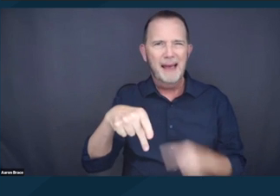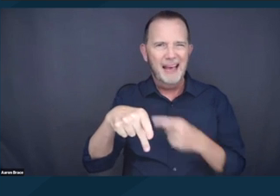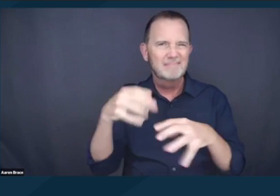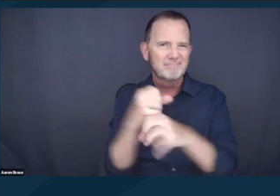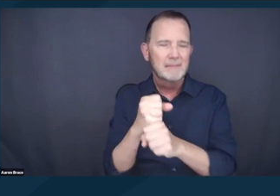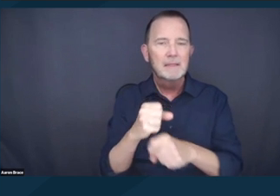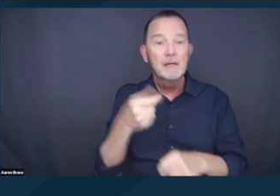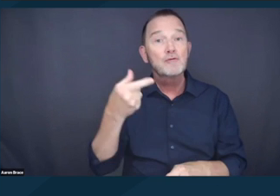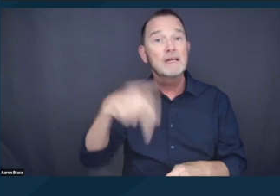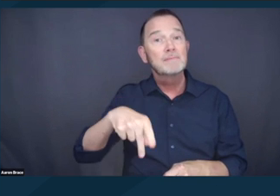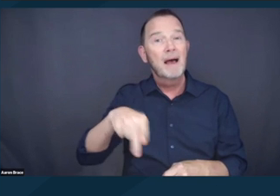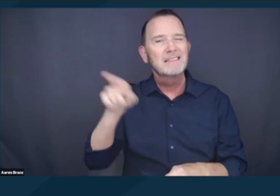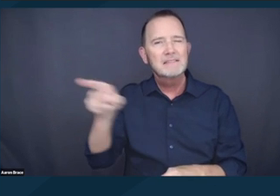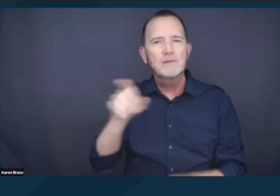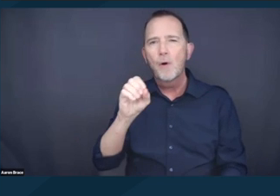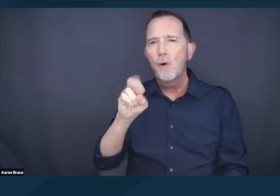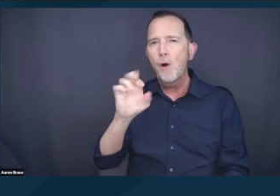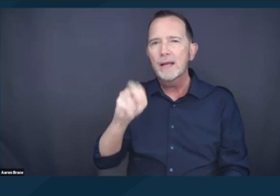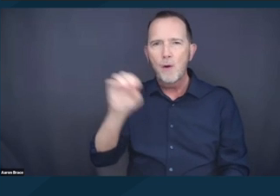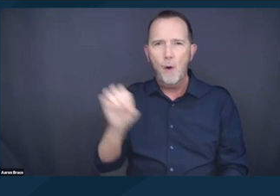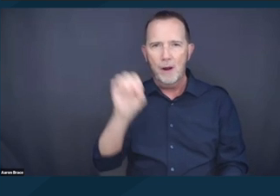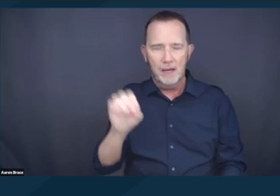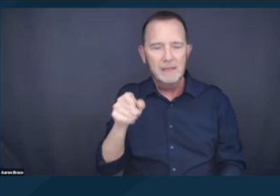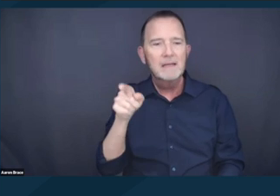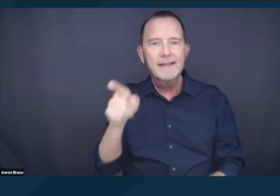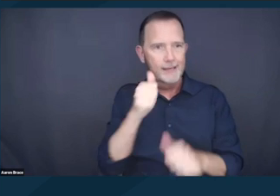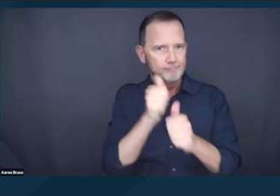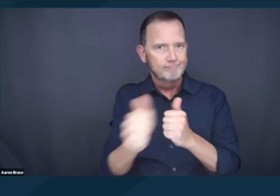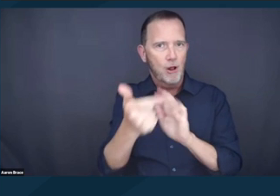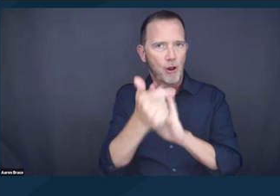enacted ordinances that prohibited camping outdoors in public spaces,